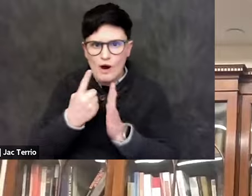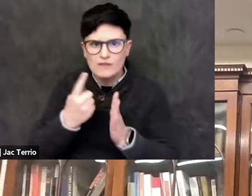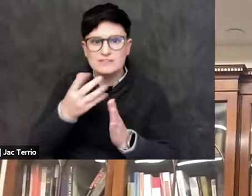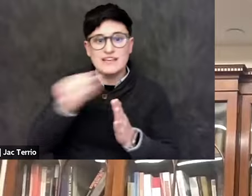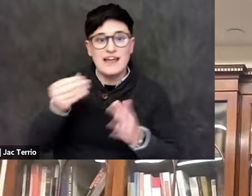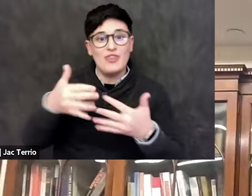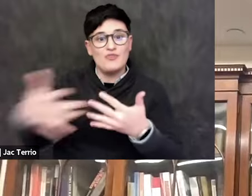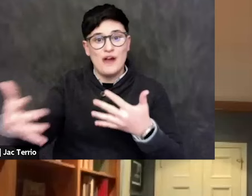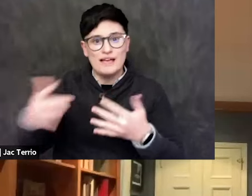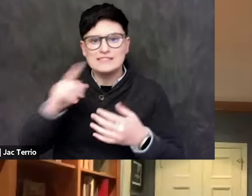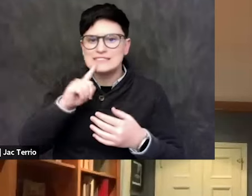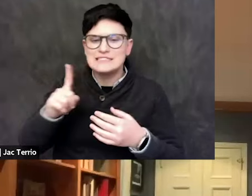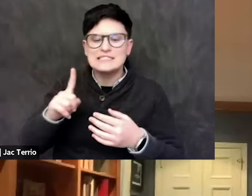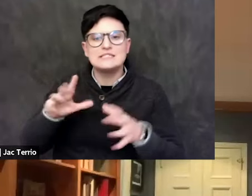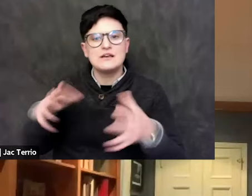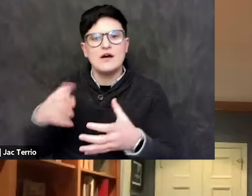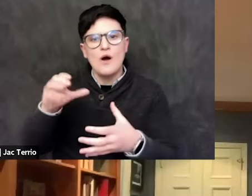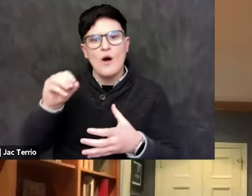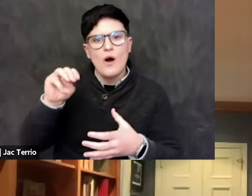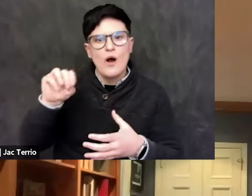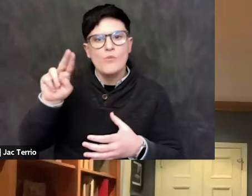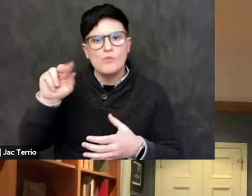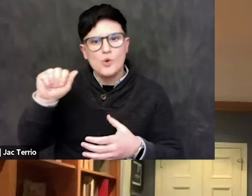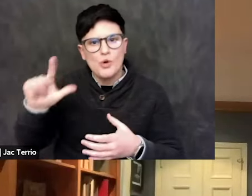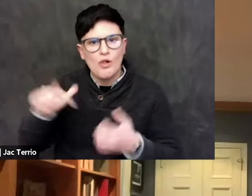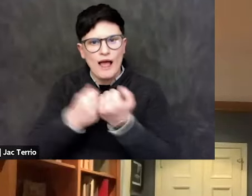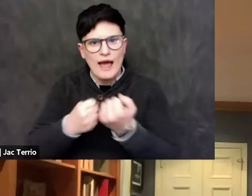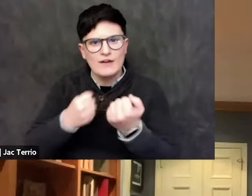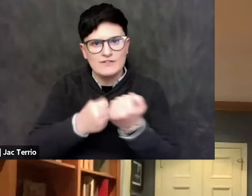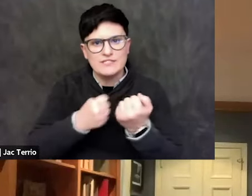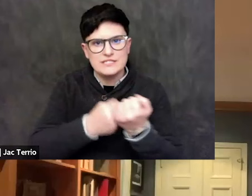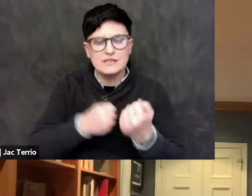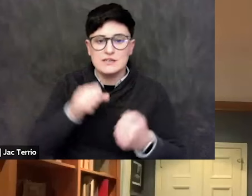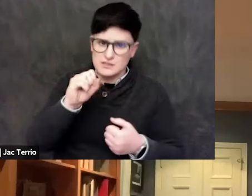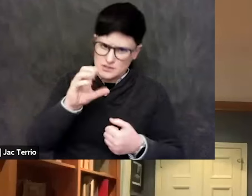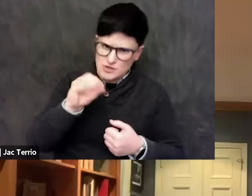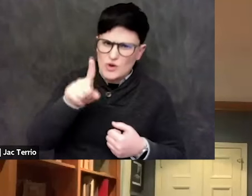that complexity to look at and really understand the narratives, that's a good thing.